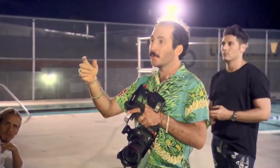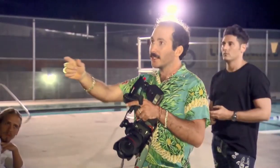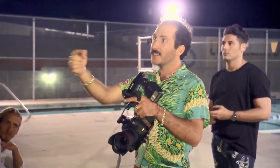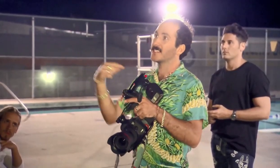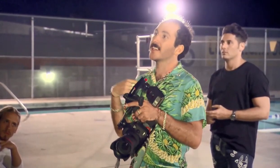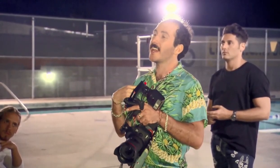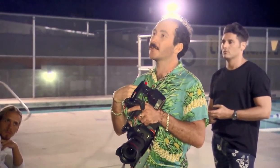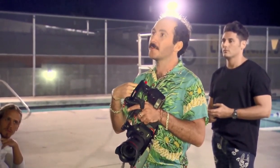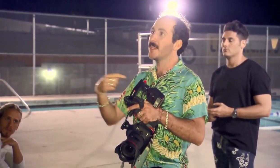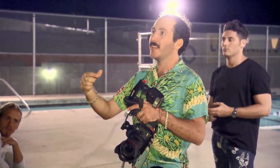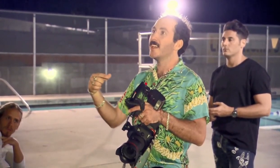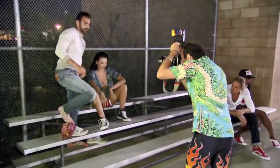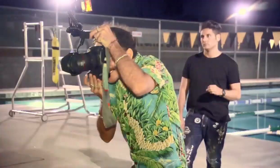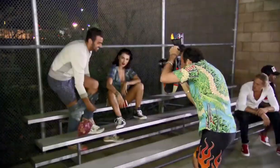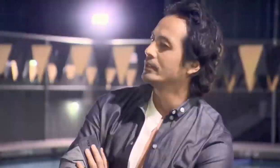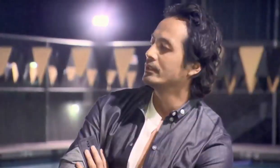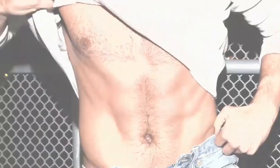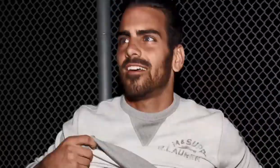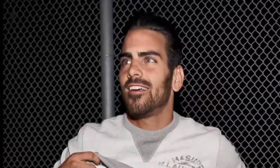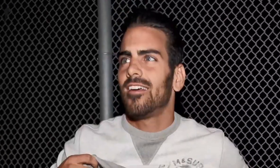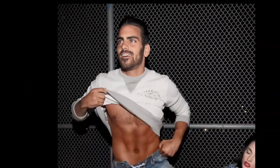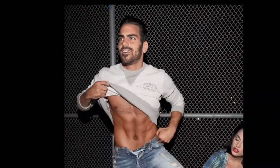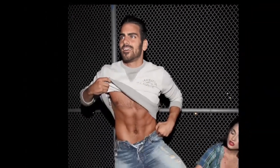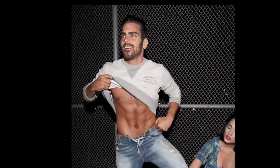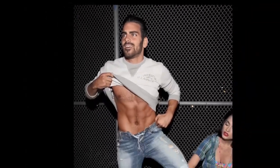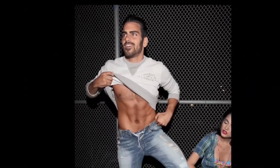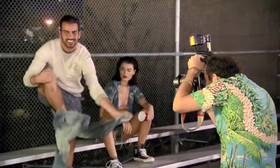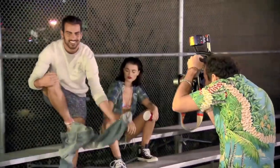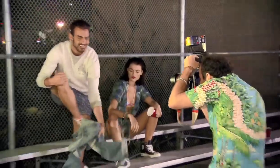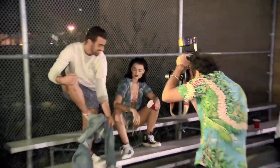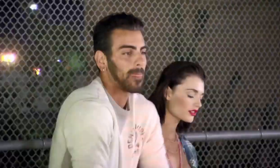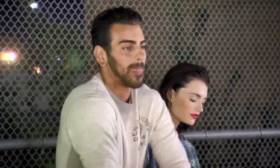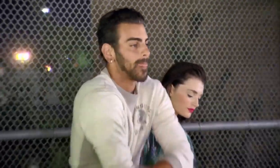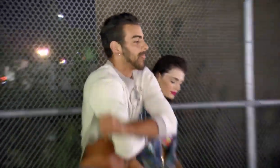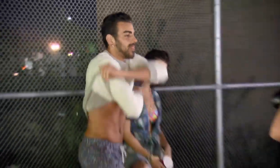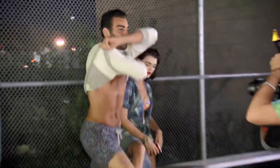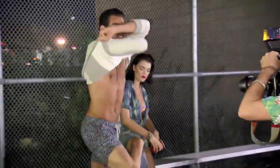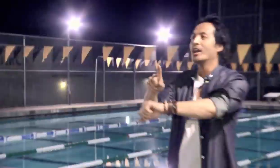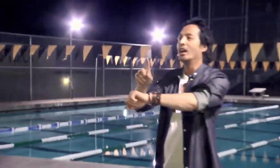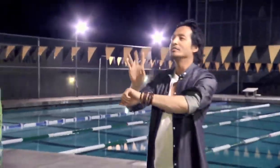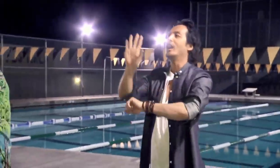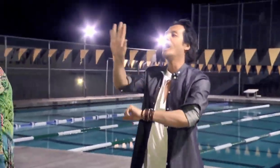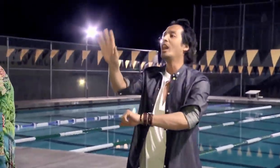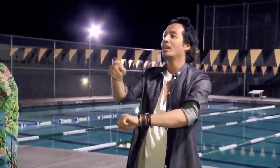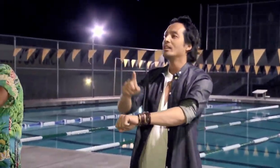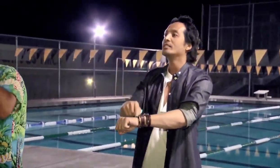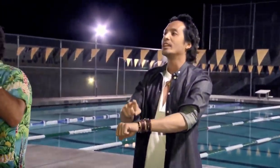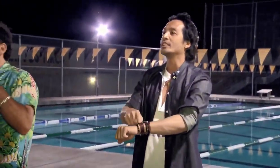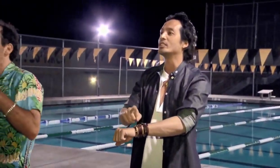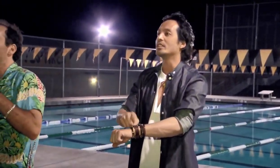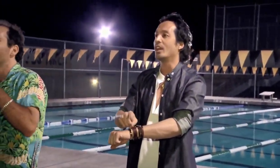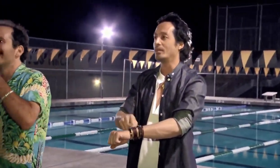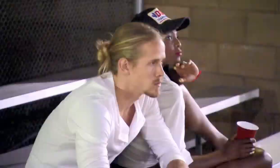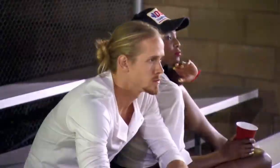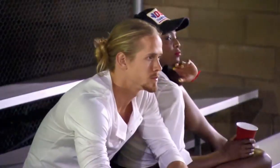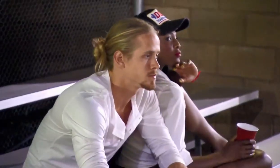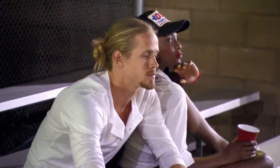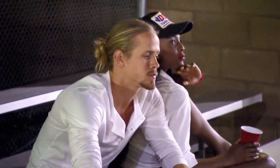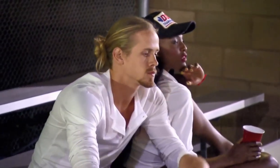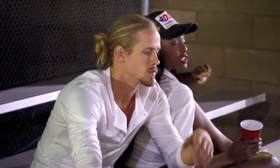Really just connect with me Get 'em off, struggle with it Yu TSAI: Take your time, Nyle, Nyle! Take your time, take your time